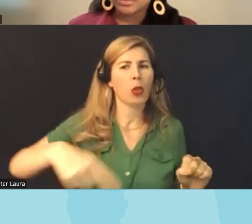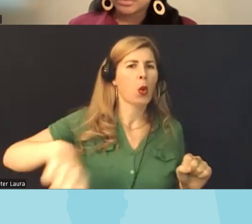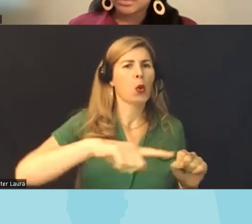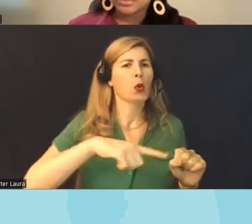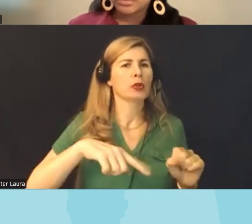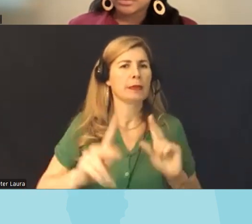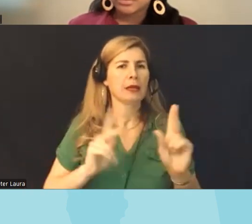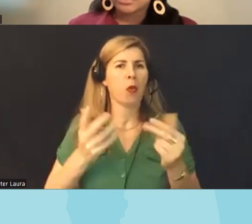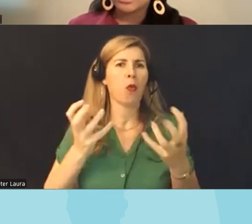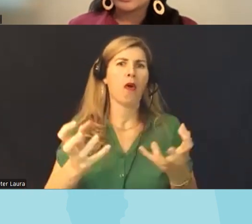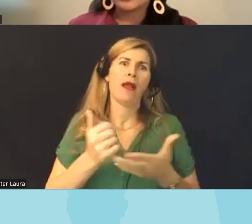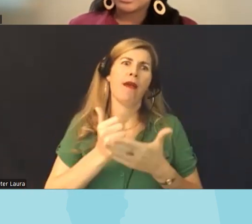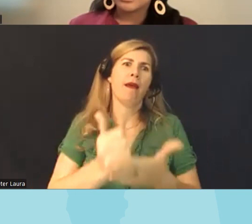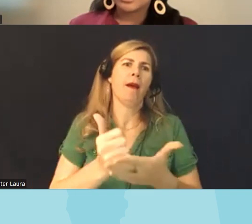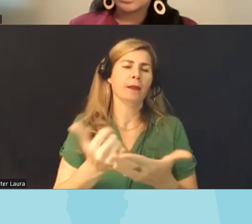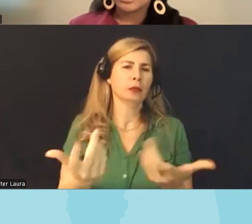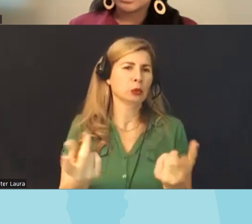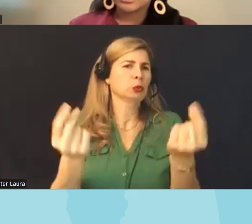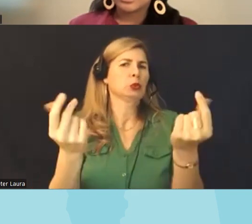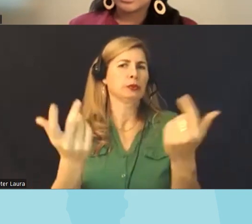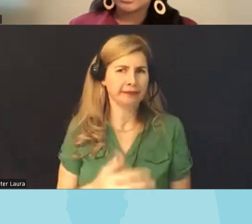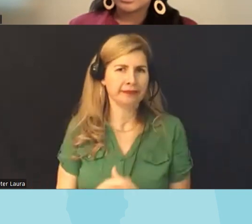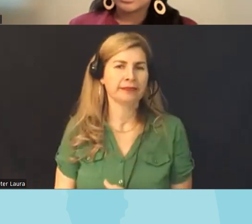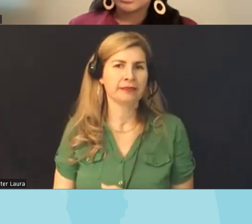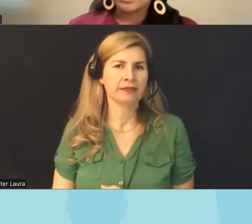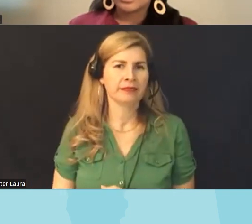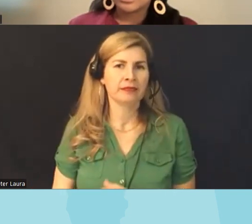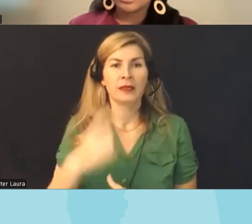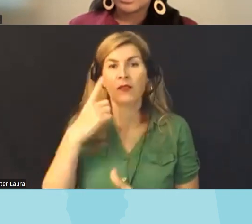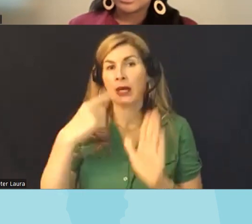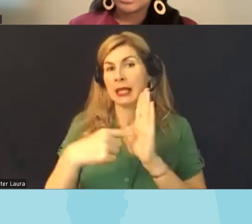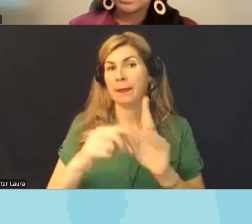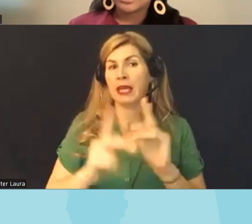really want to help in our energize to help help um for example folks in Illinois who may want to